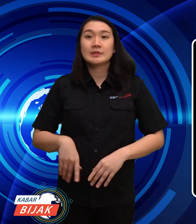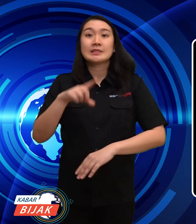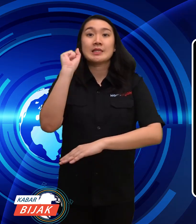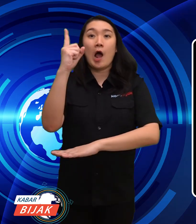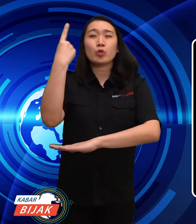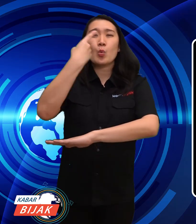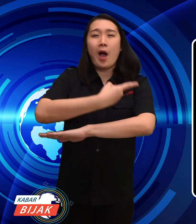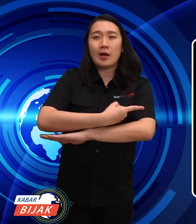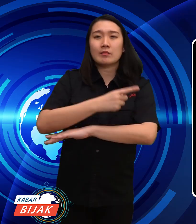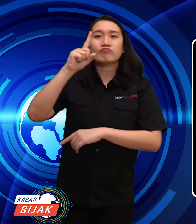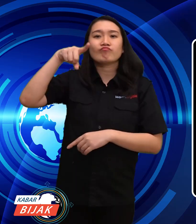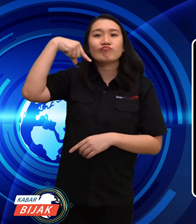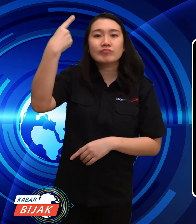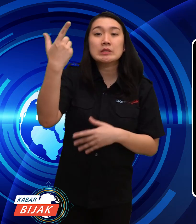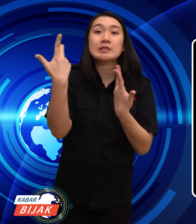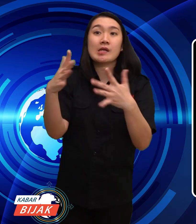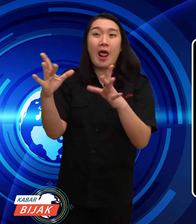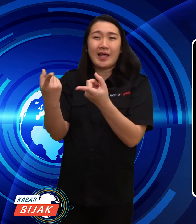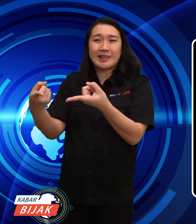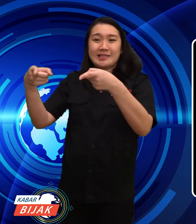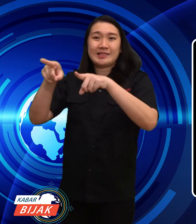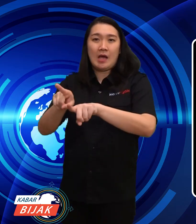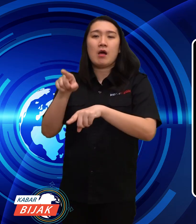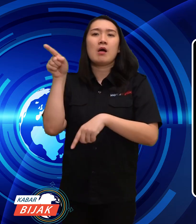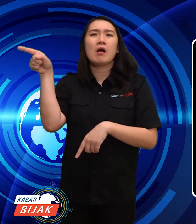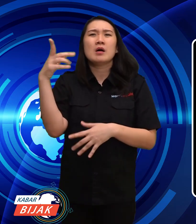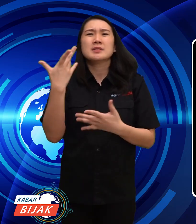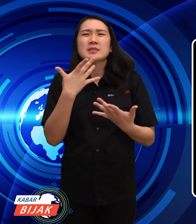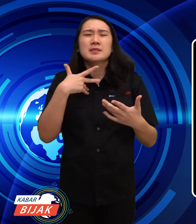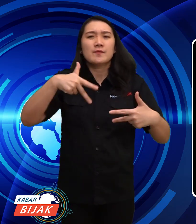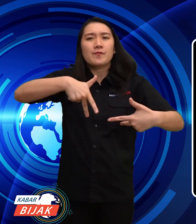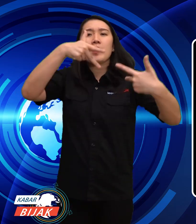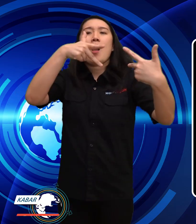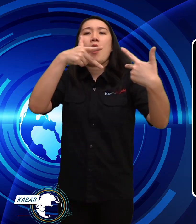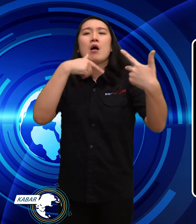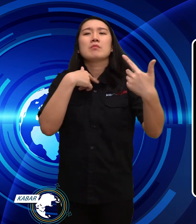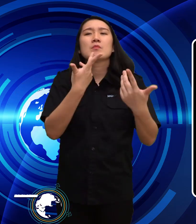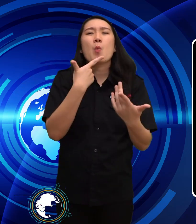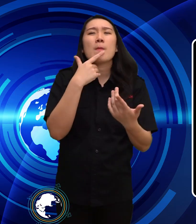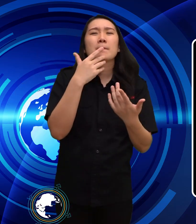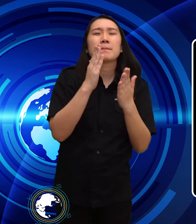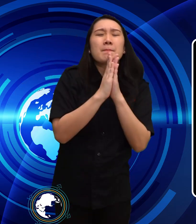One day after the incident, the next day Meanwhile, Elon made a video call to Halli to apologize